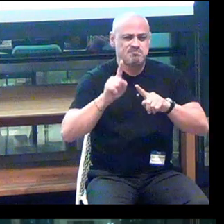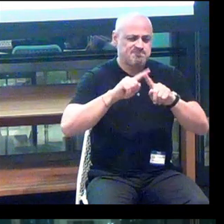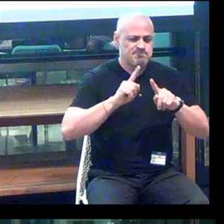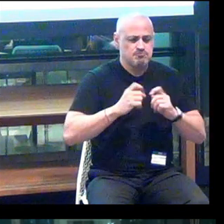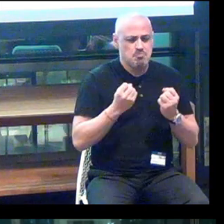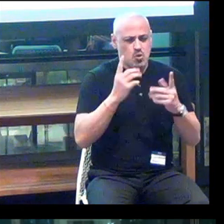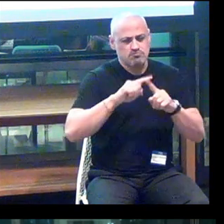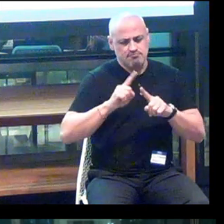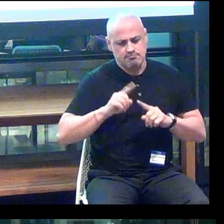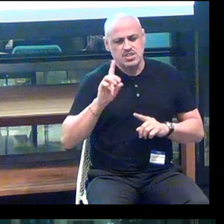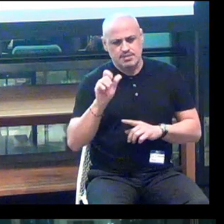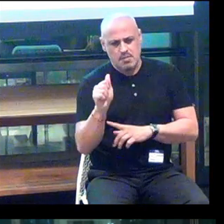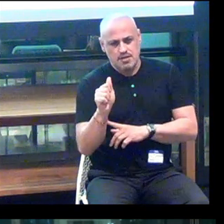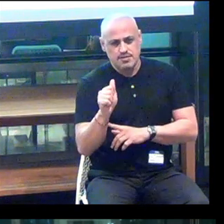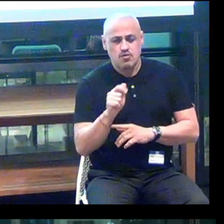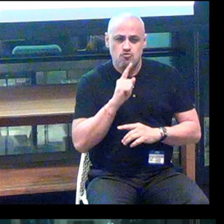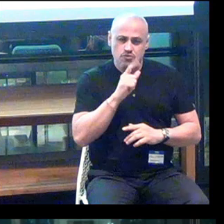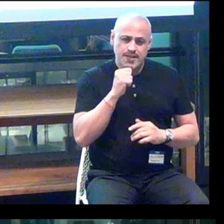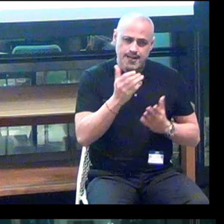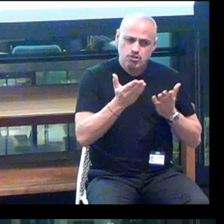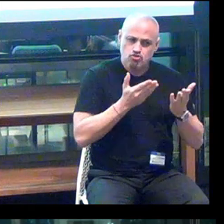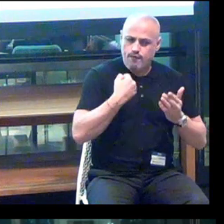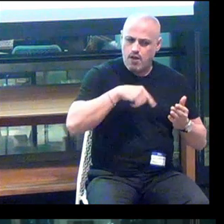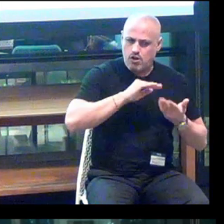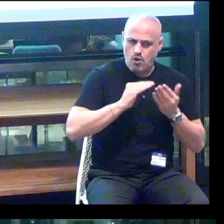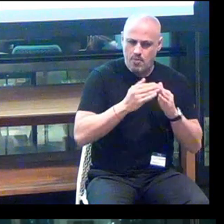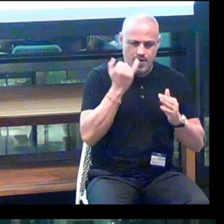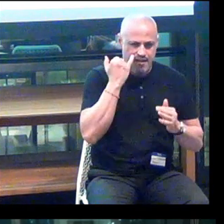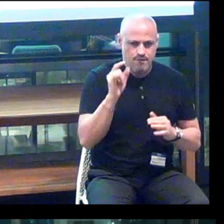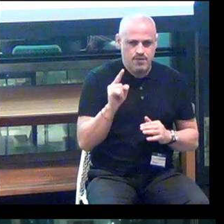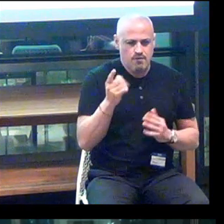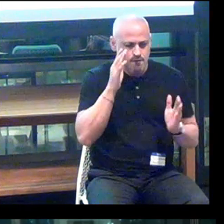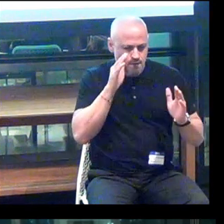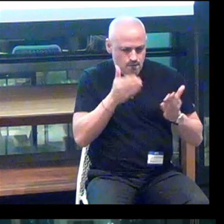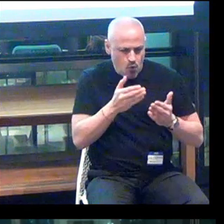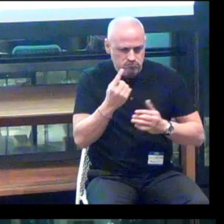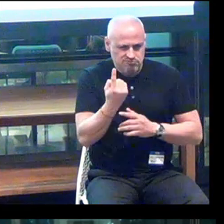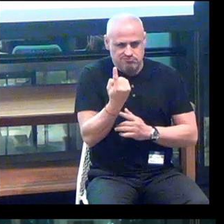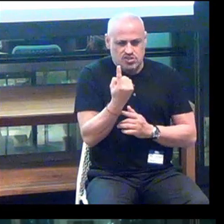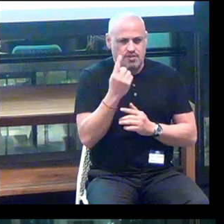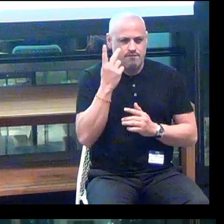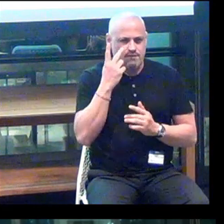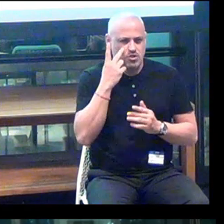And so we really wouldn't be serving our community if we focused solely on visual impairments.